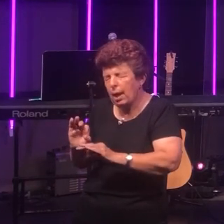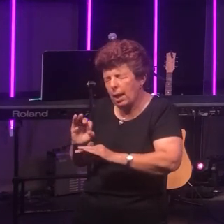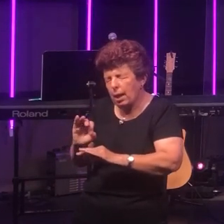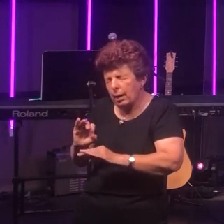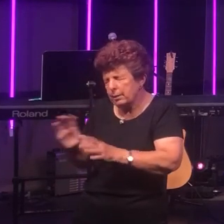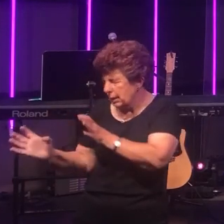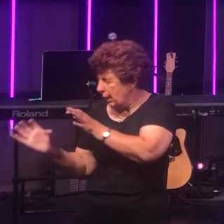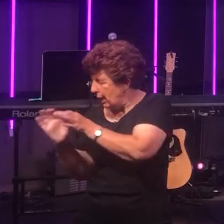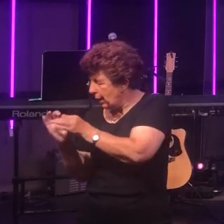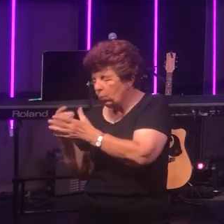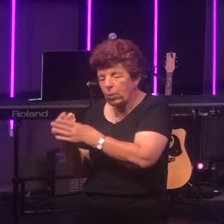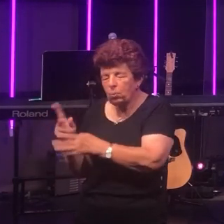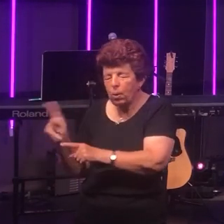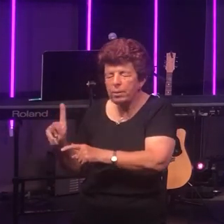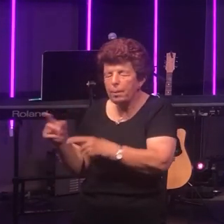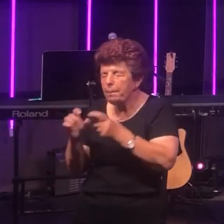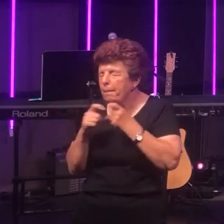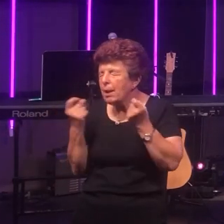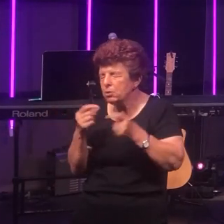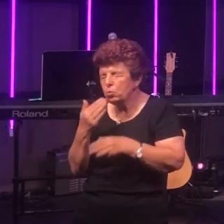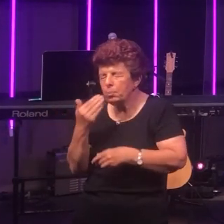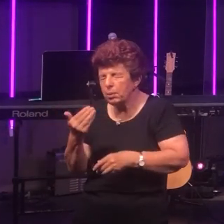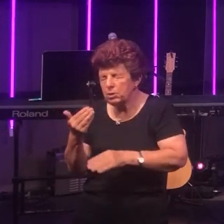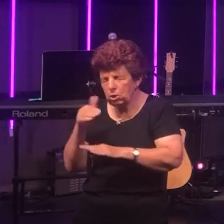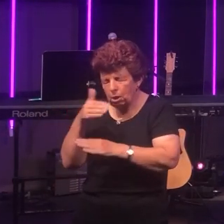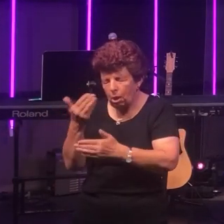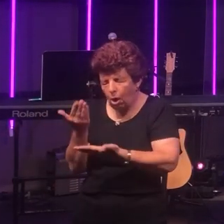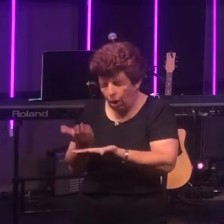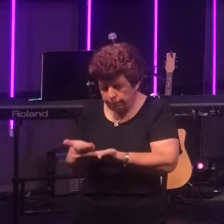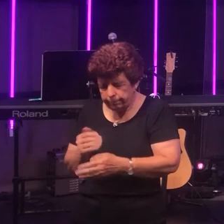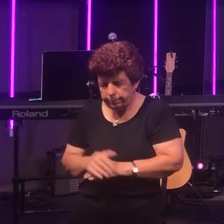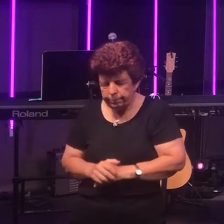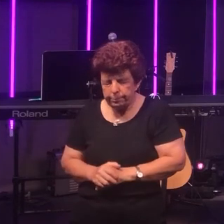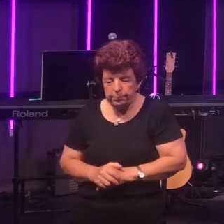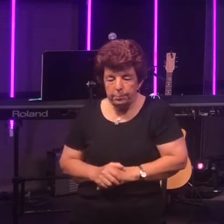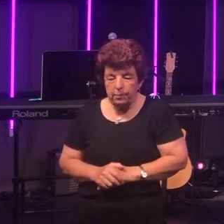fit in with what the pastor would be preaching on. One of the songs which is